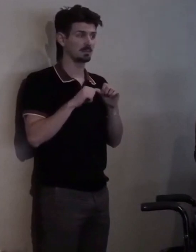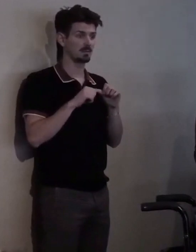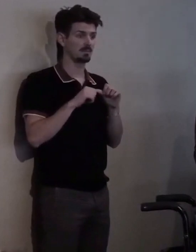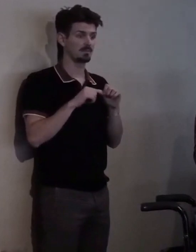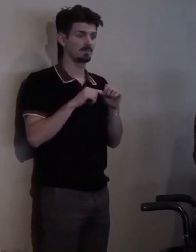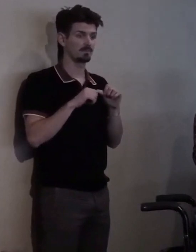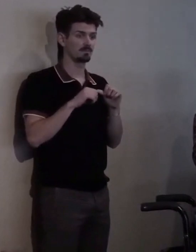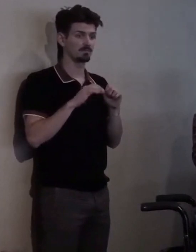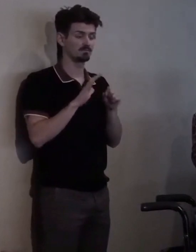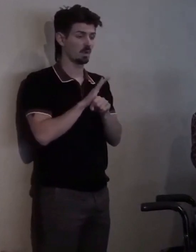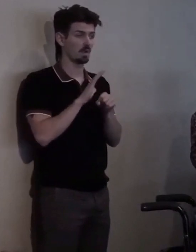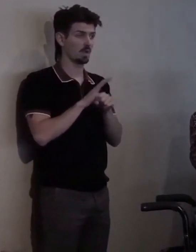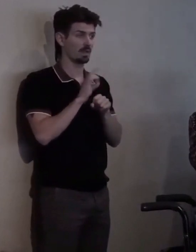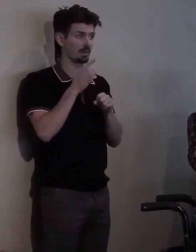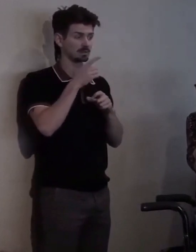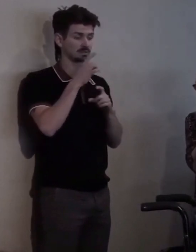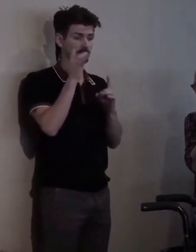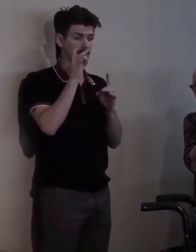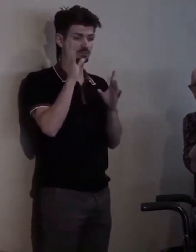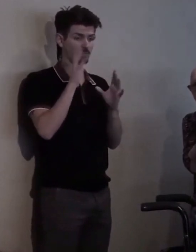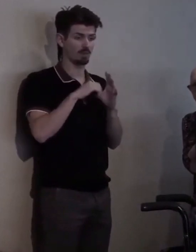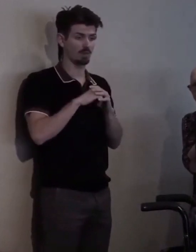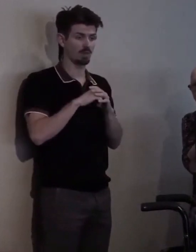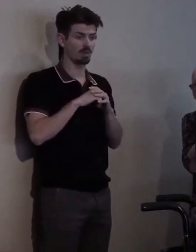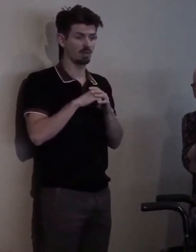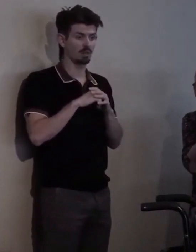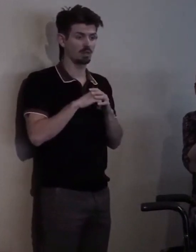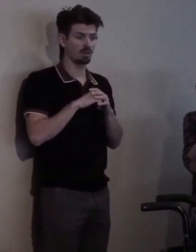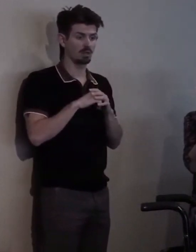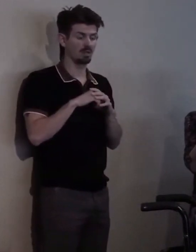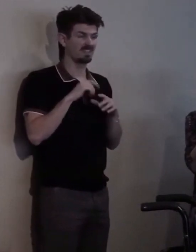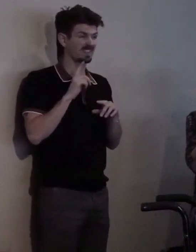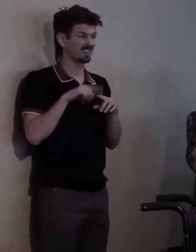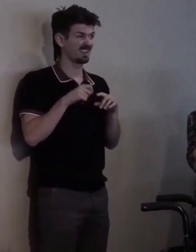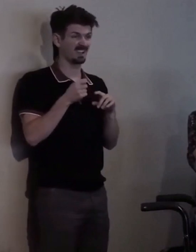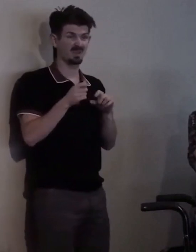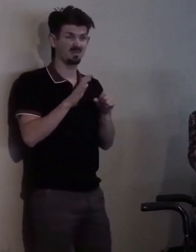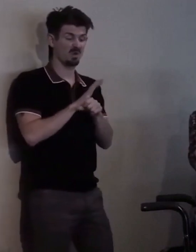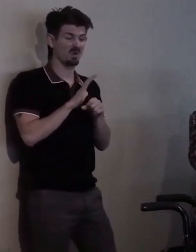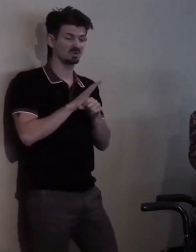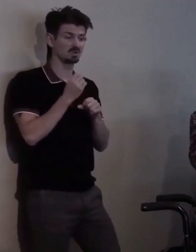in those places that they couldn't keep for they put two people to an apartment